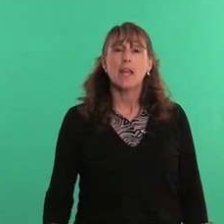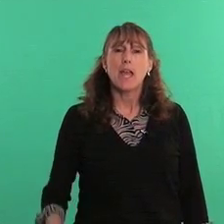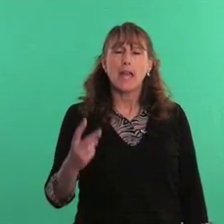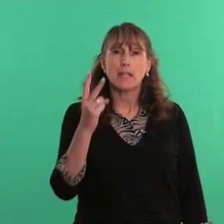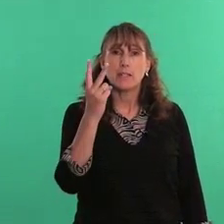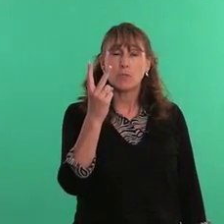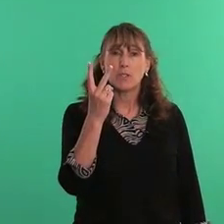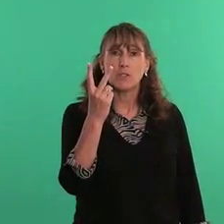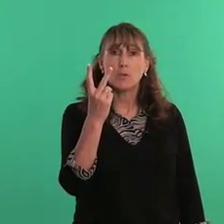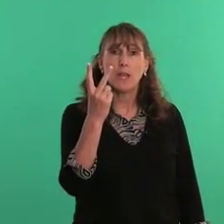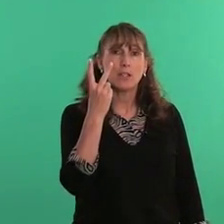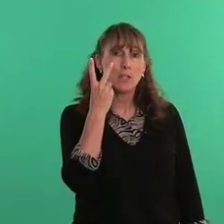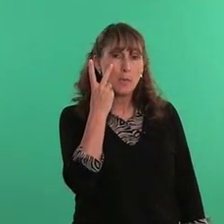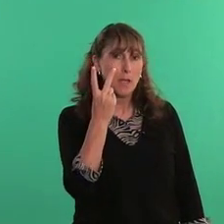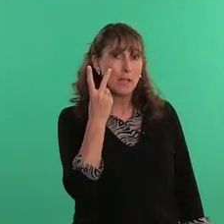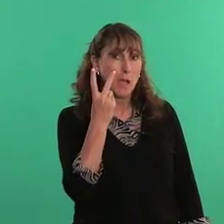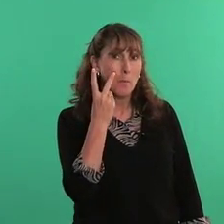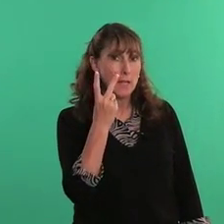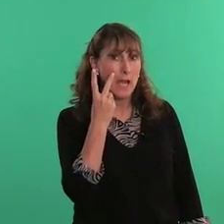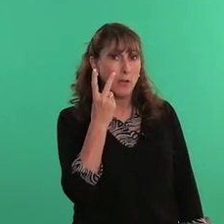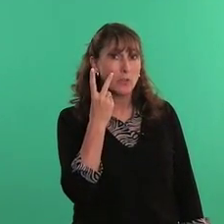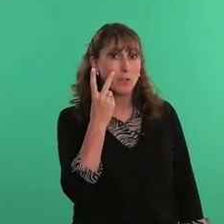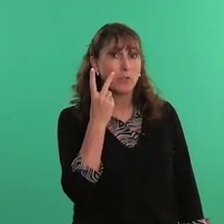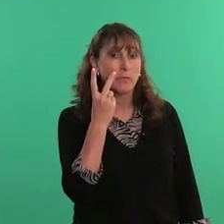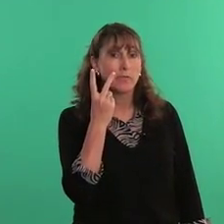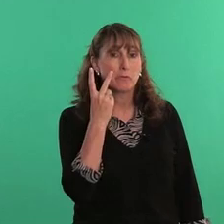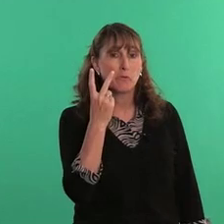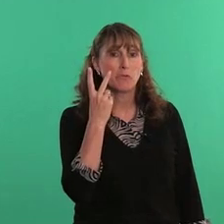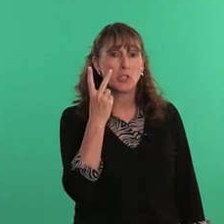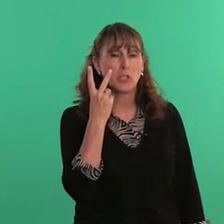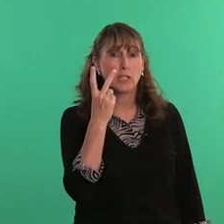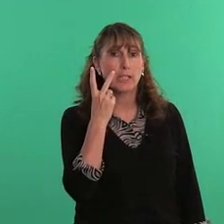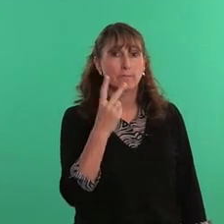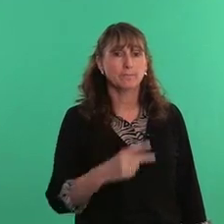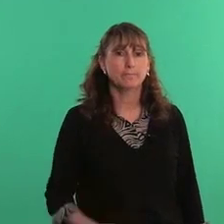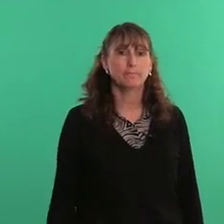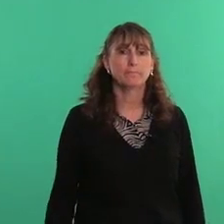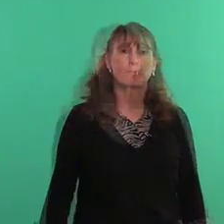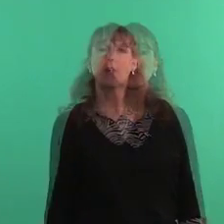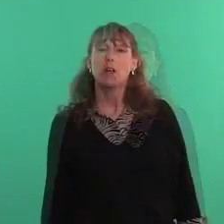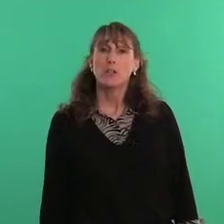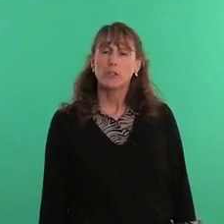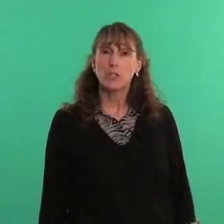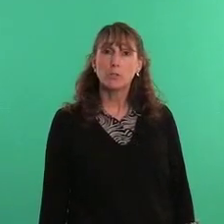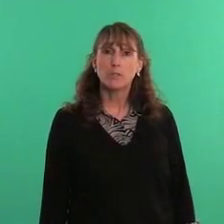and it's with the two handshape and coming out good-looking cute